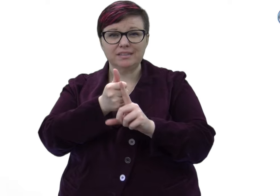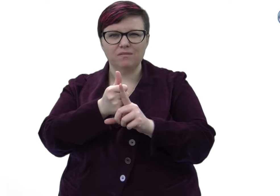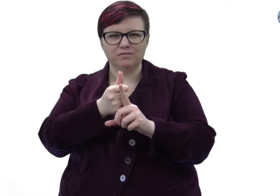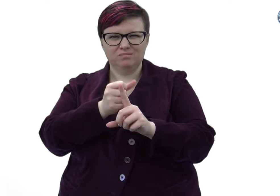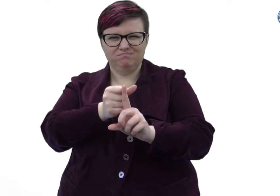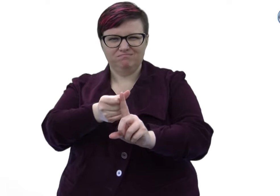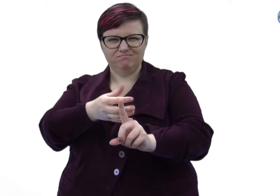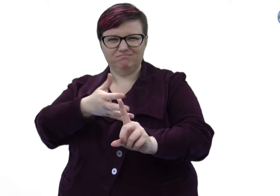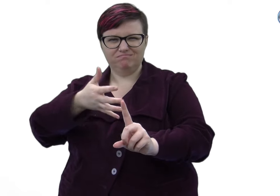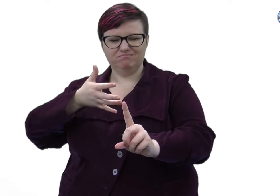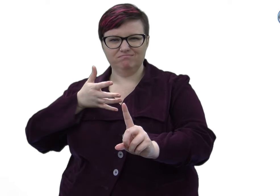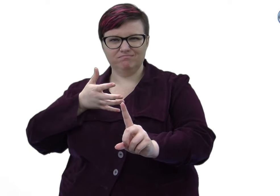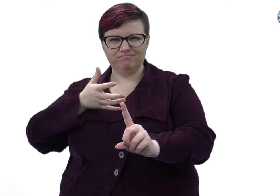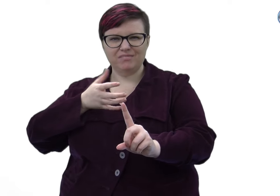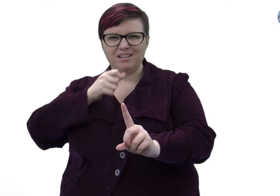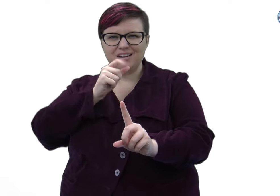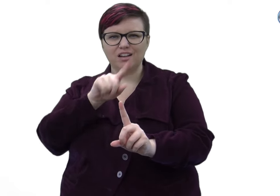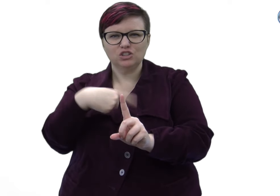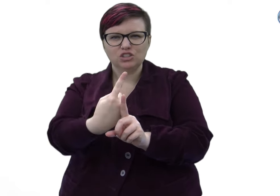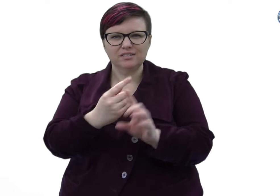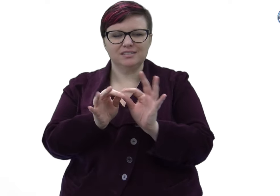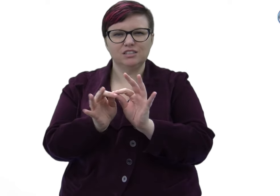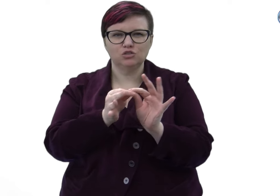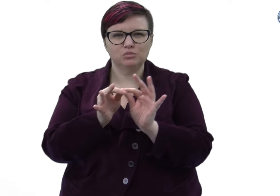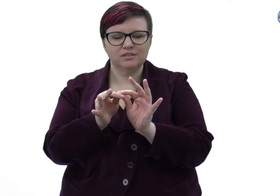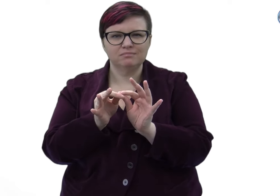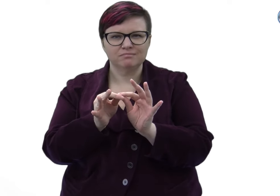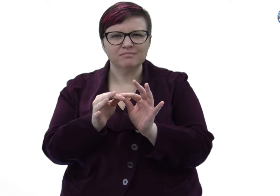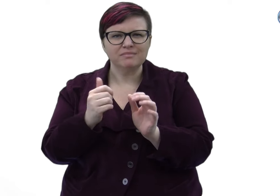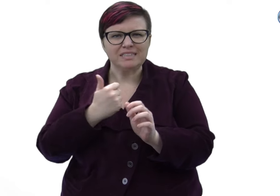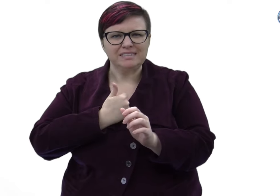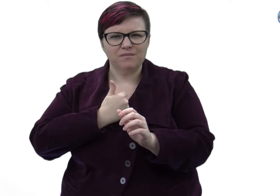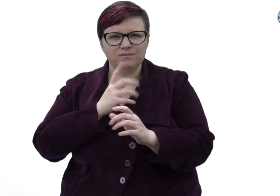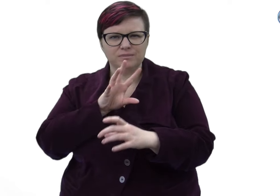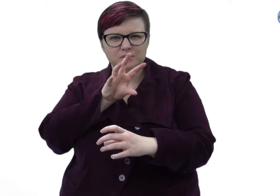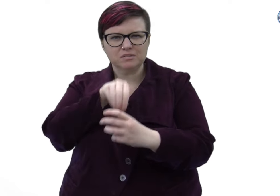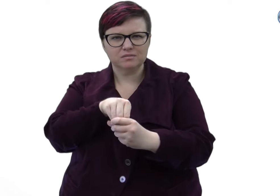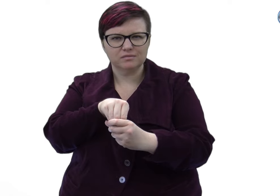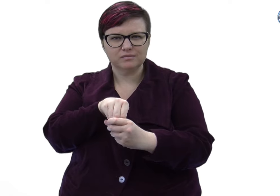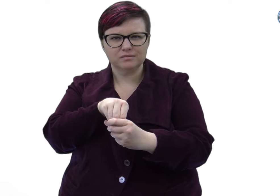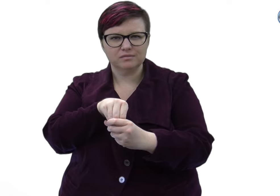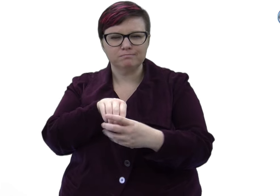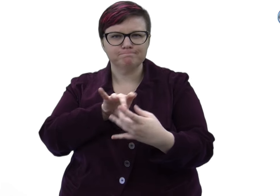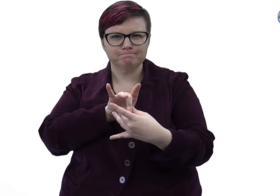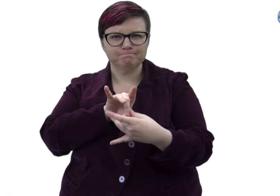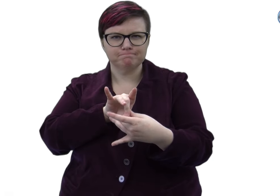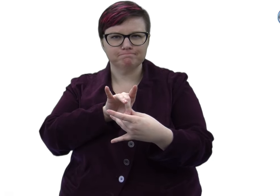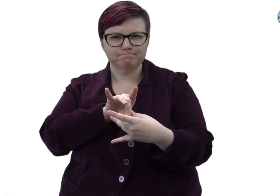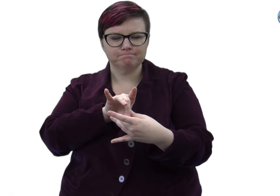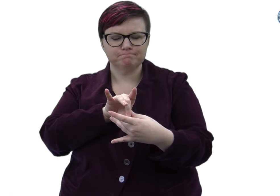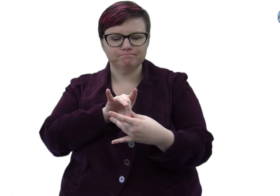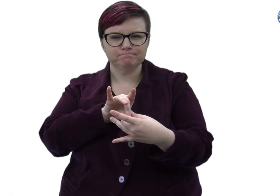interpreting became an extension of their selves as they negotiated their way through the private worlds of others.